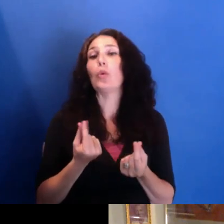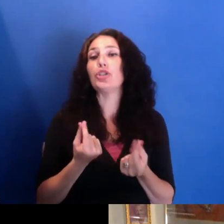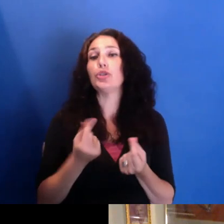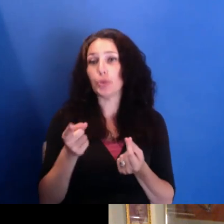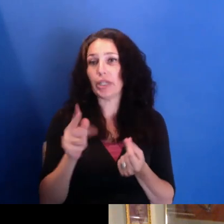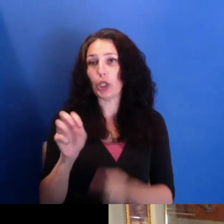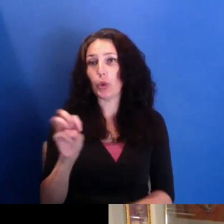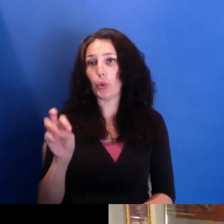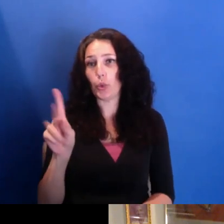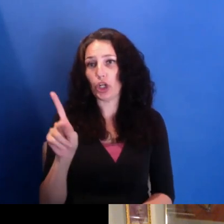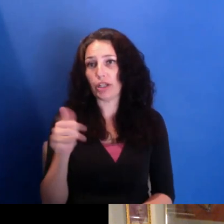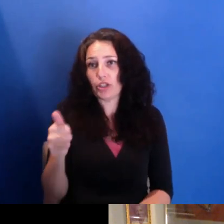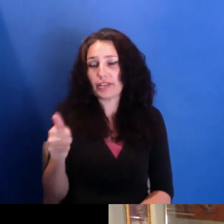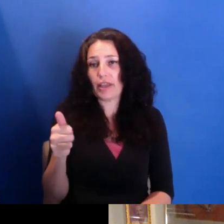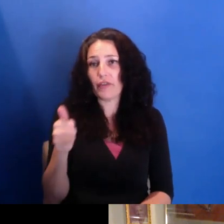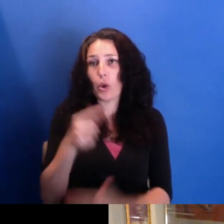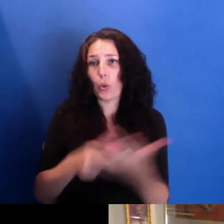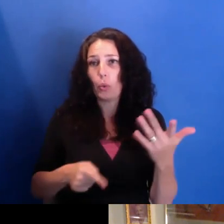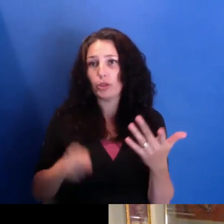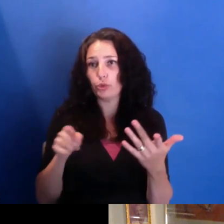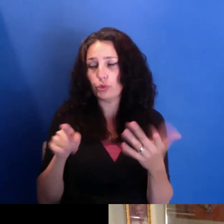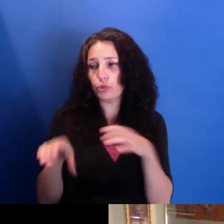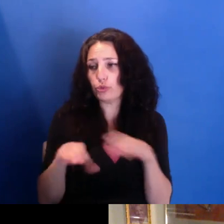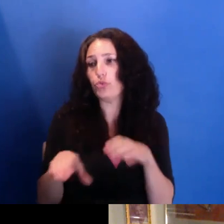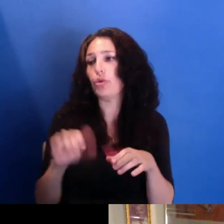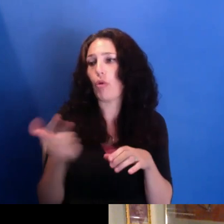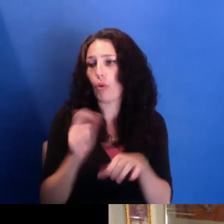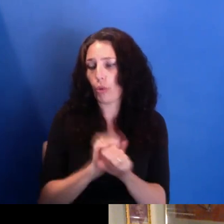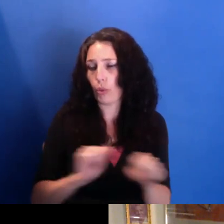the work that is going on in media arts centers,